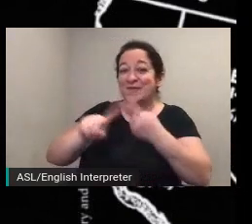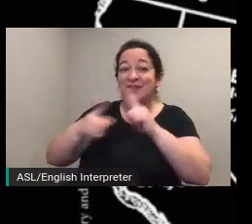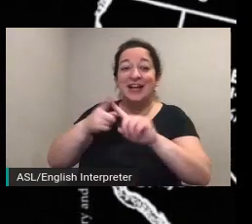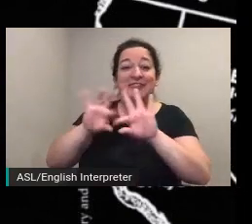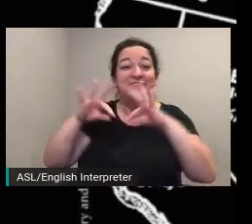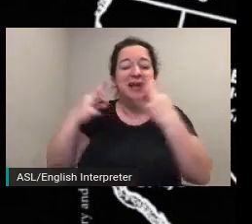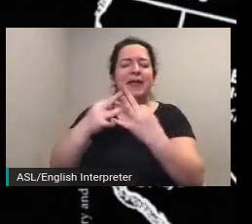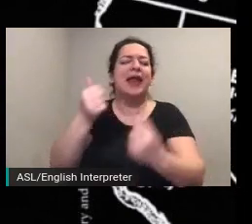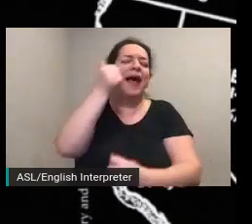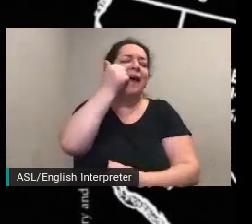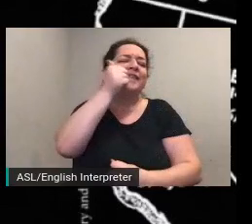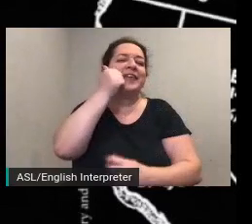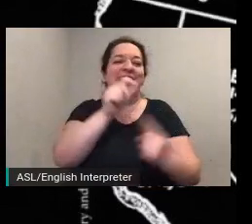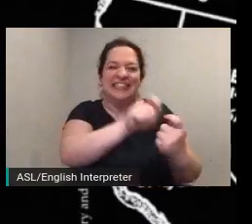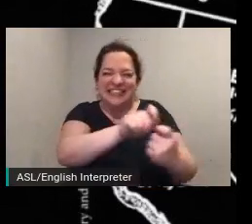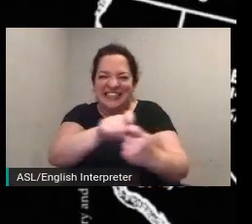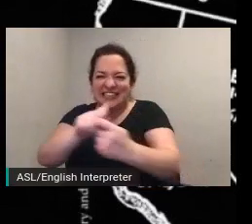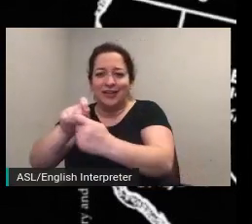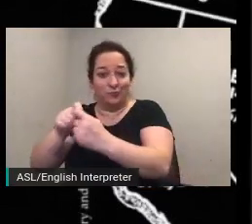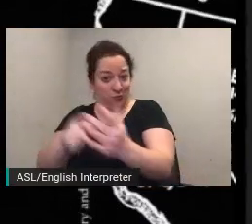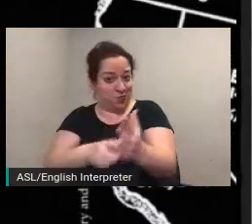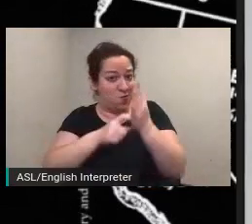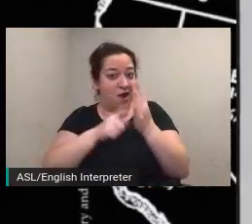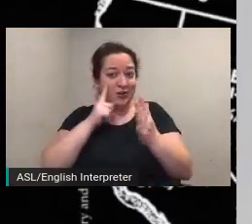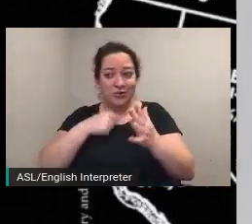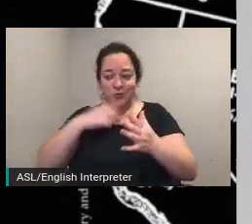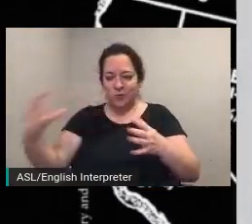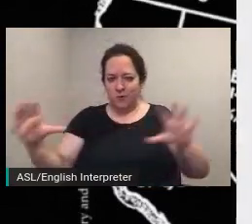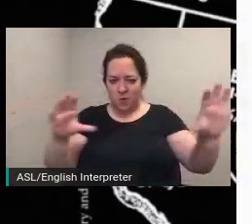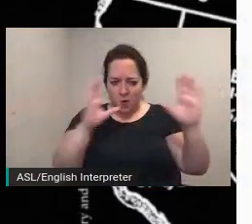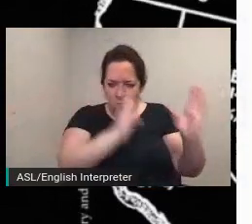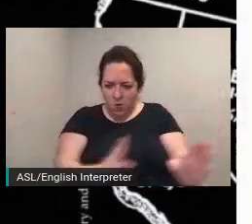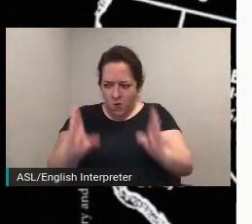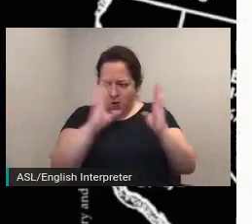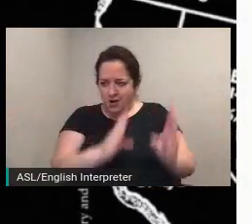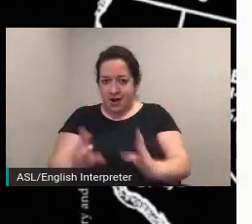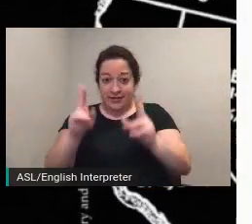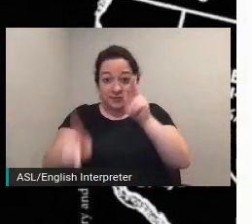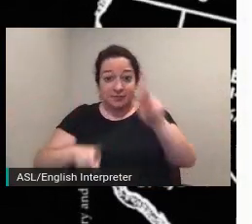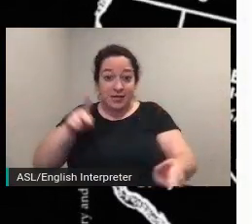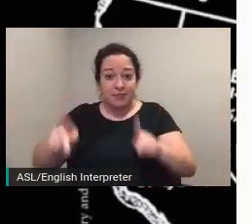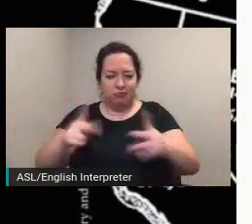required to organize people resolve disputes raise funds and push